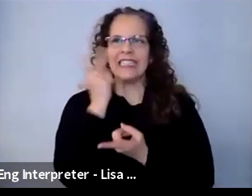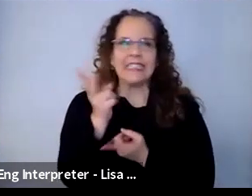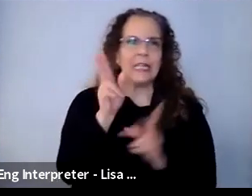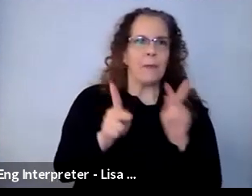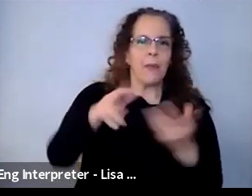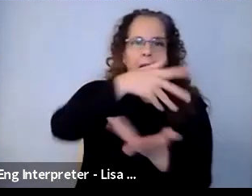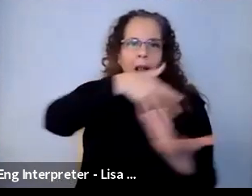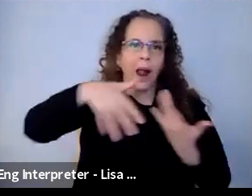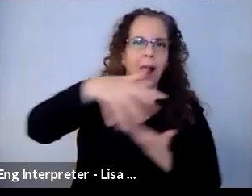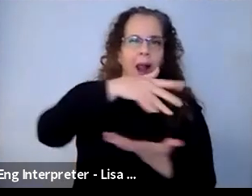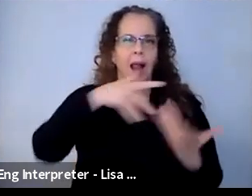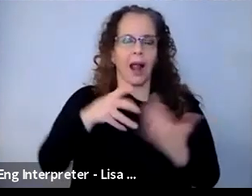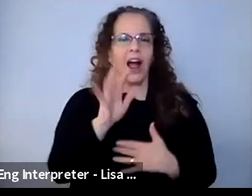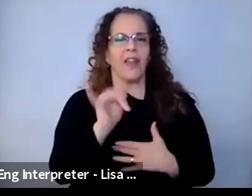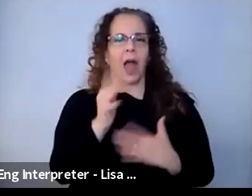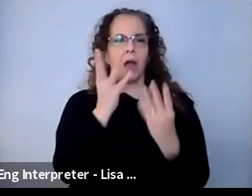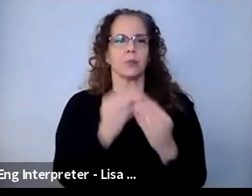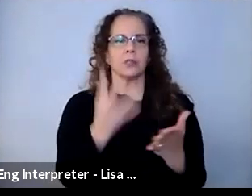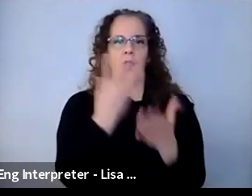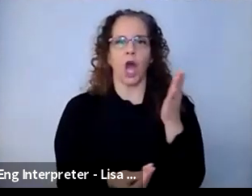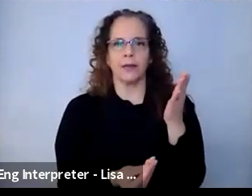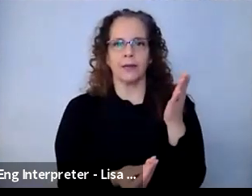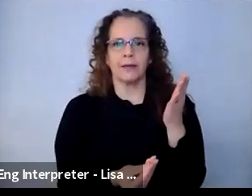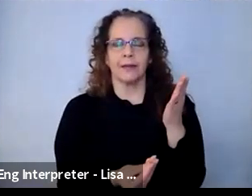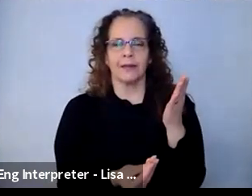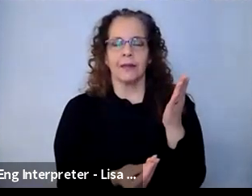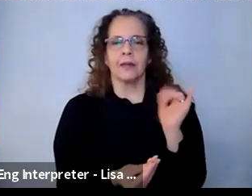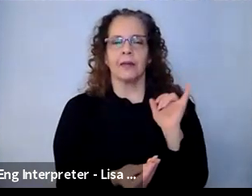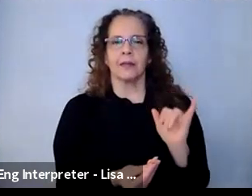human interaction was lost, and was the thing that students and